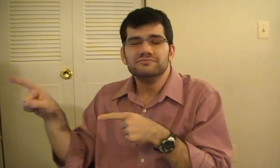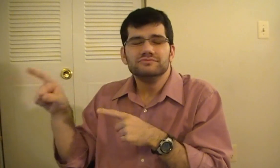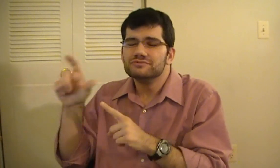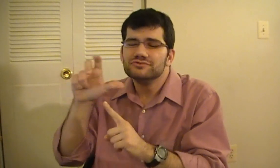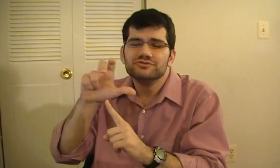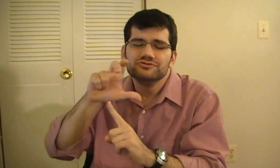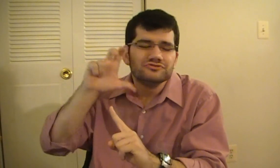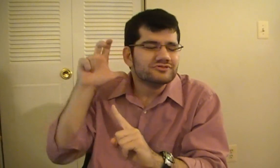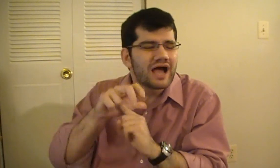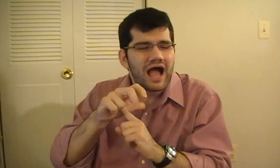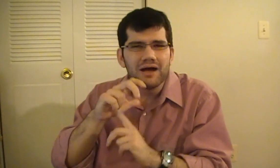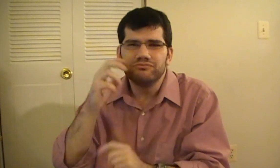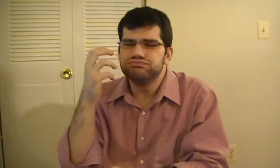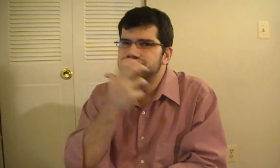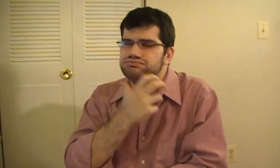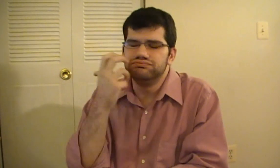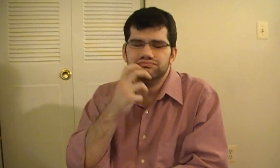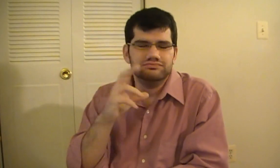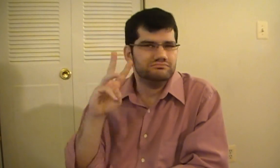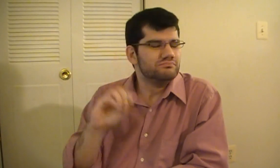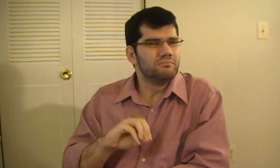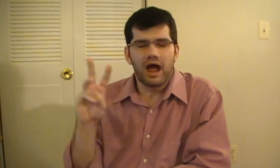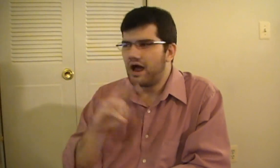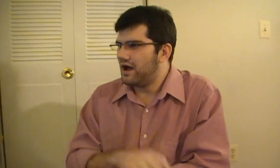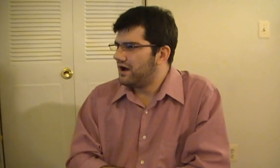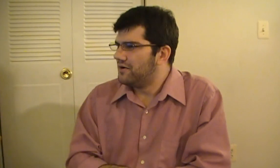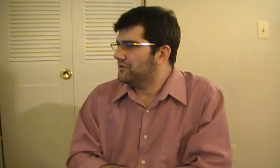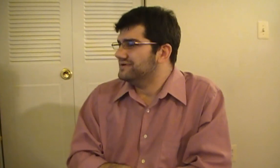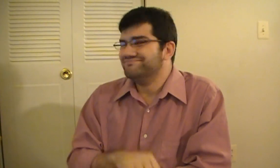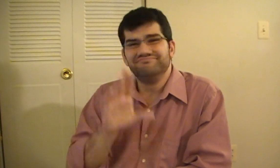That was a great VRS experience!